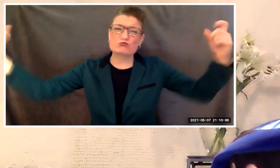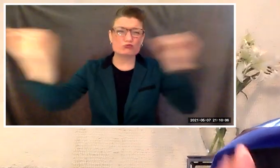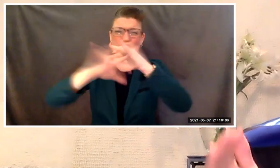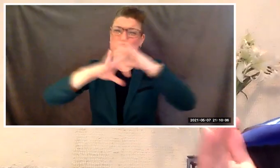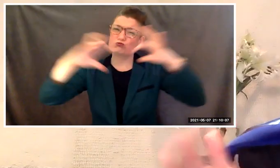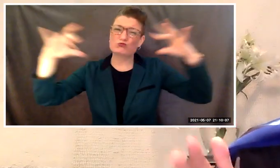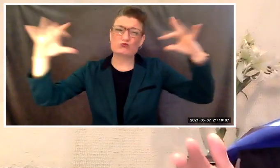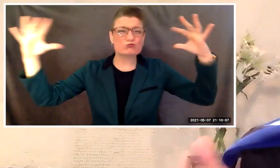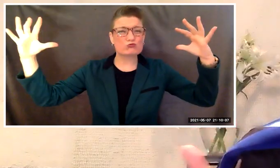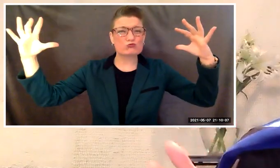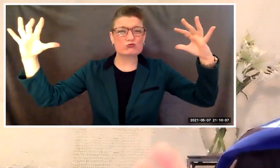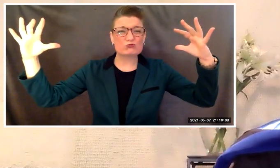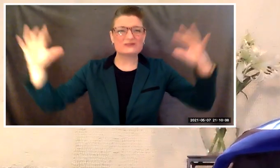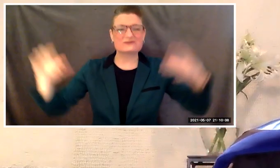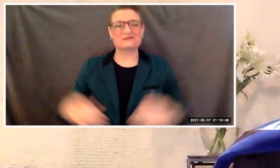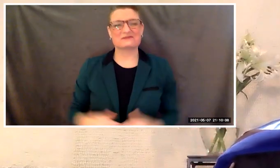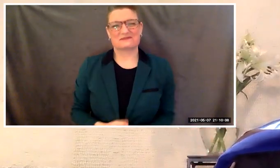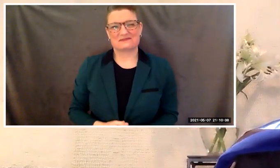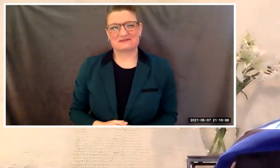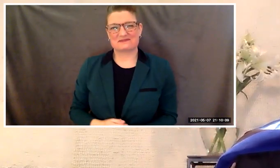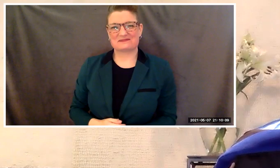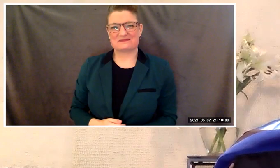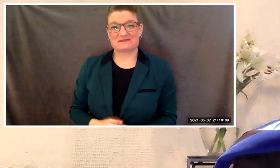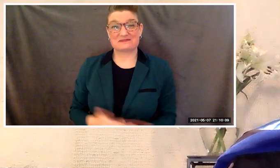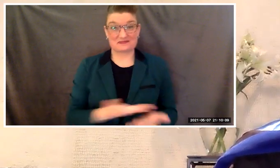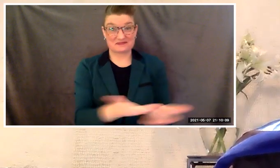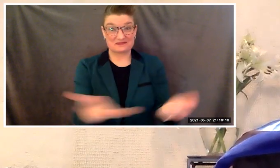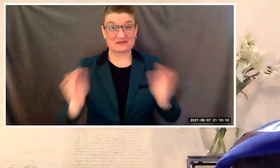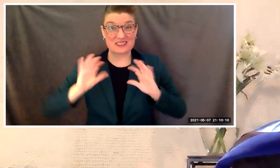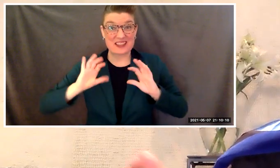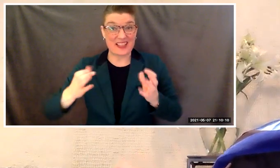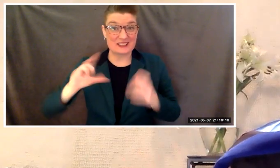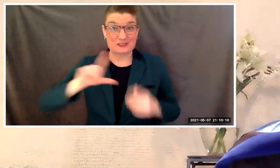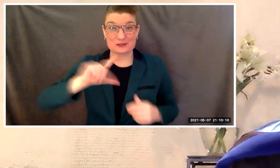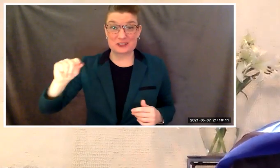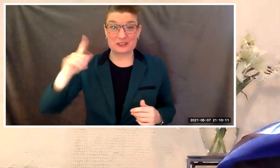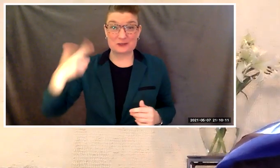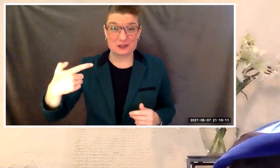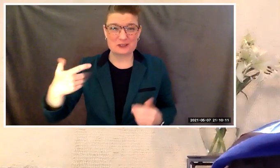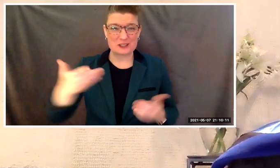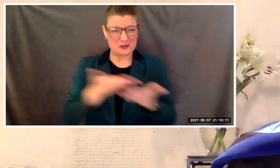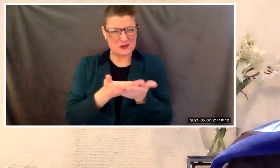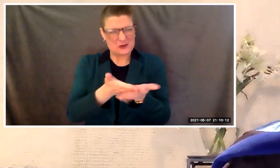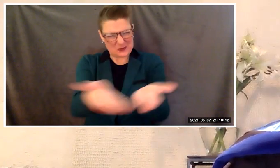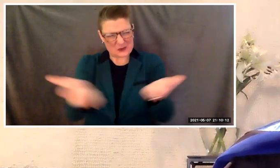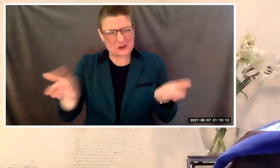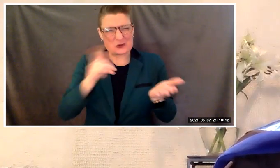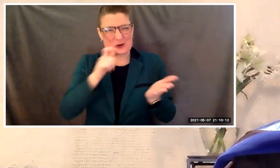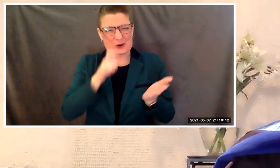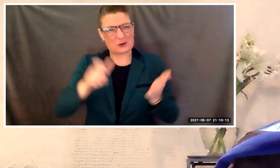Class of 2021, remember that you are the author of your dreams,